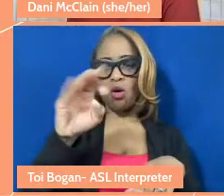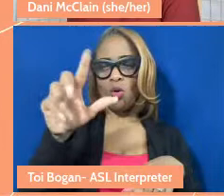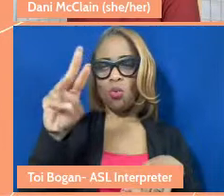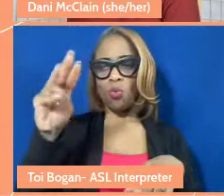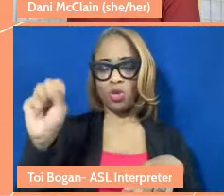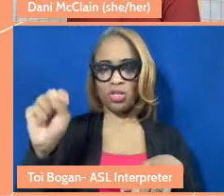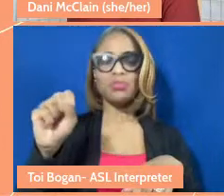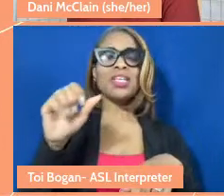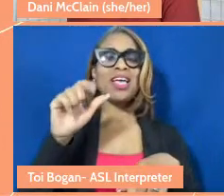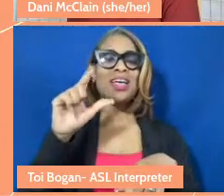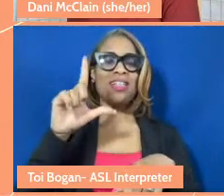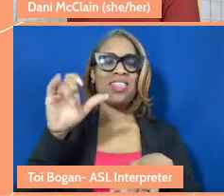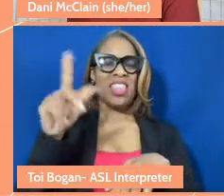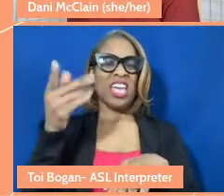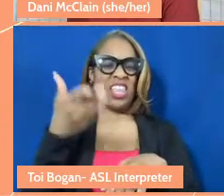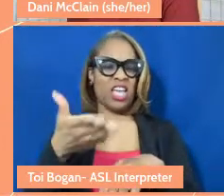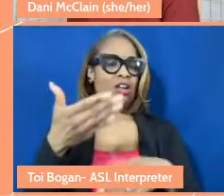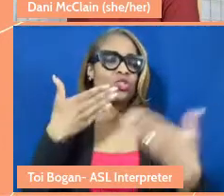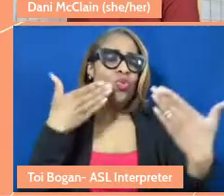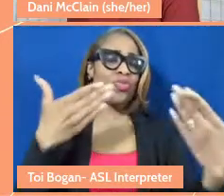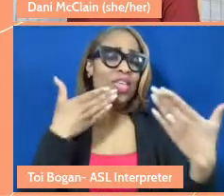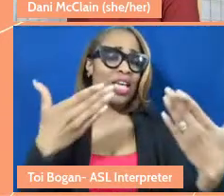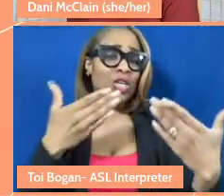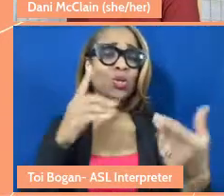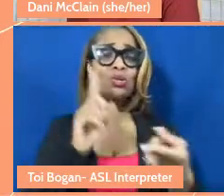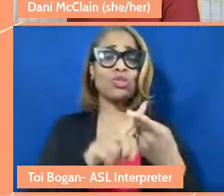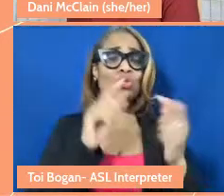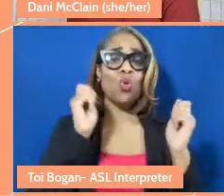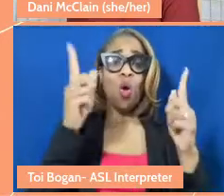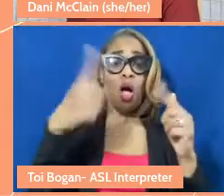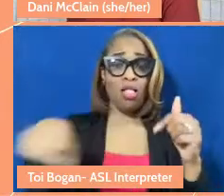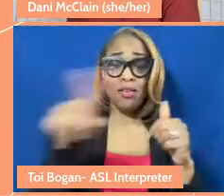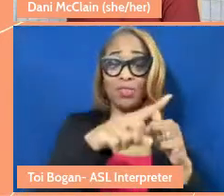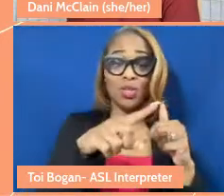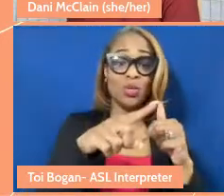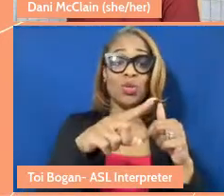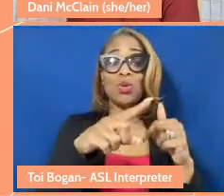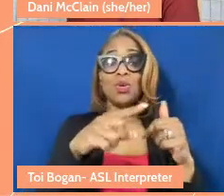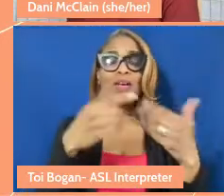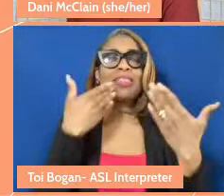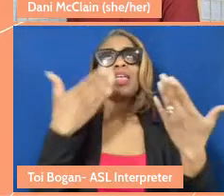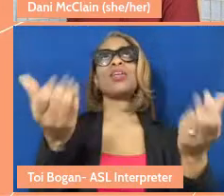And just a huge thank you to all of you. I thank you many times, but thank you again,